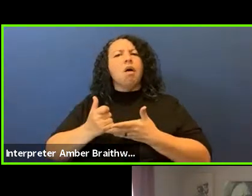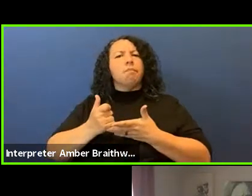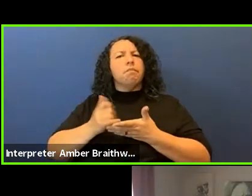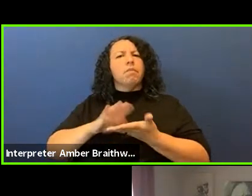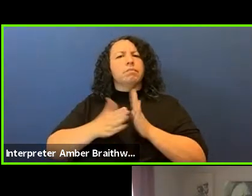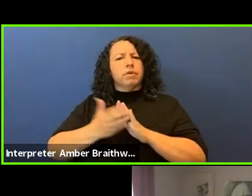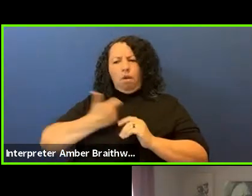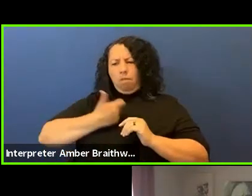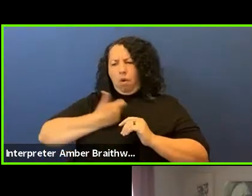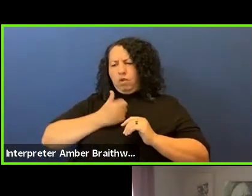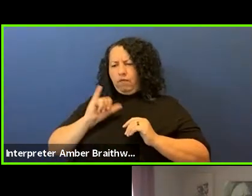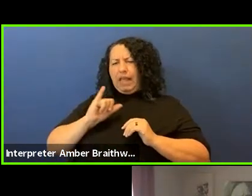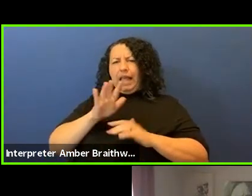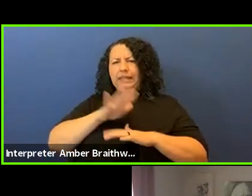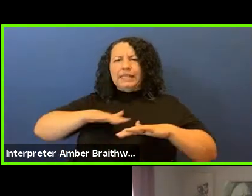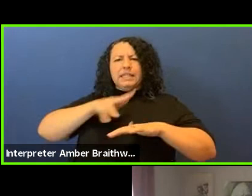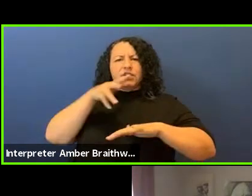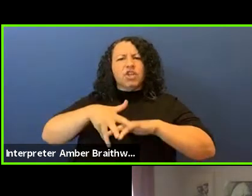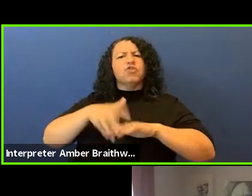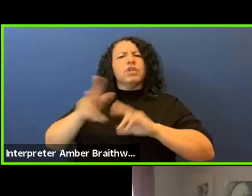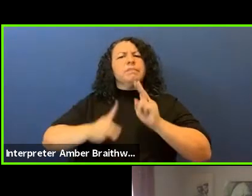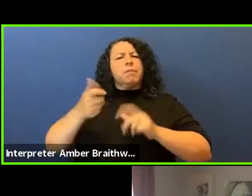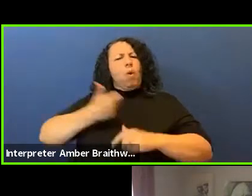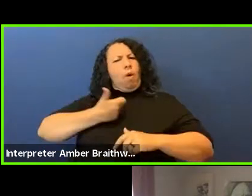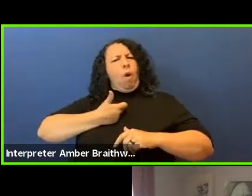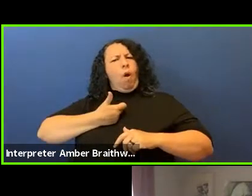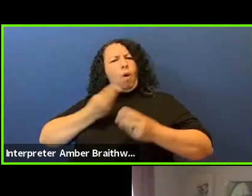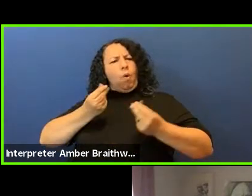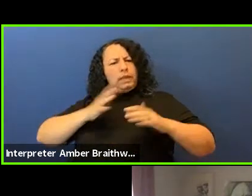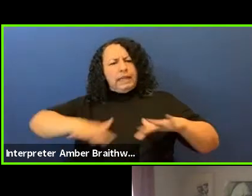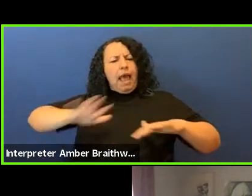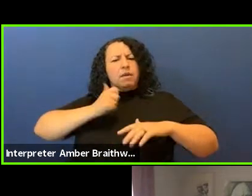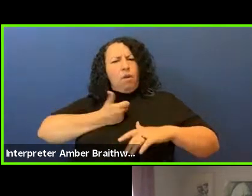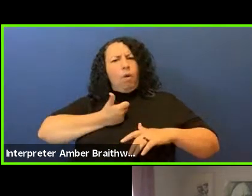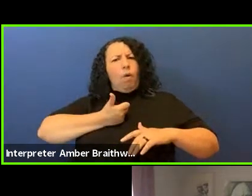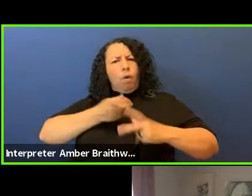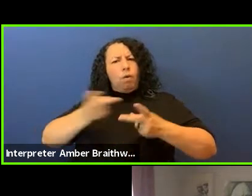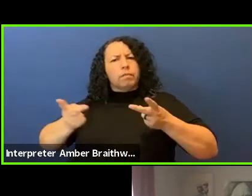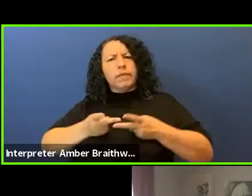People in our own homeland and in our territory, that is an important role of